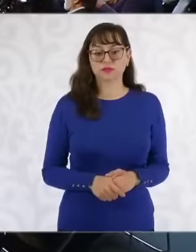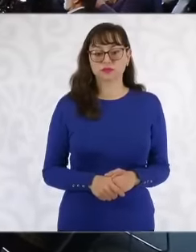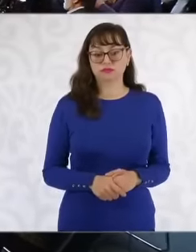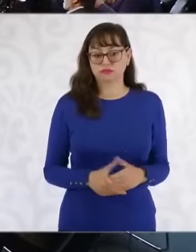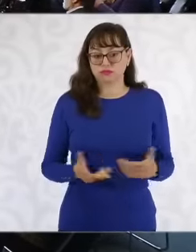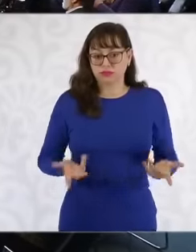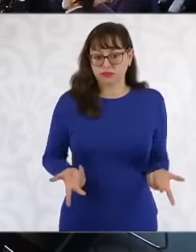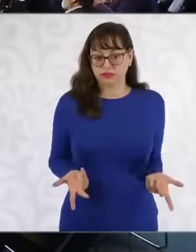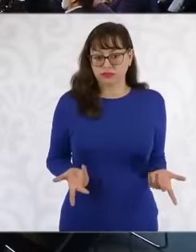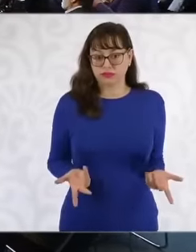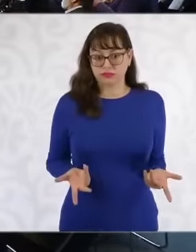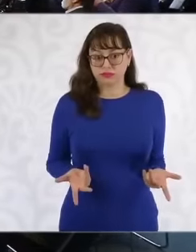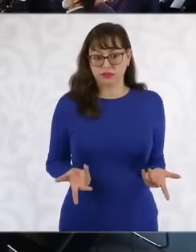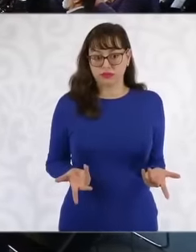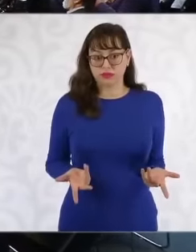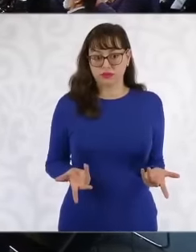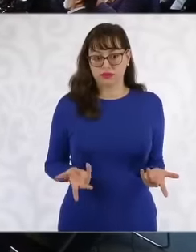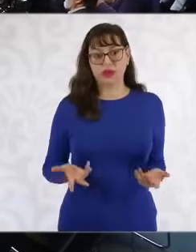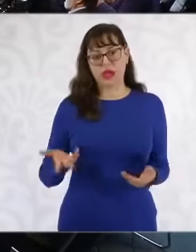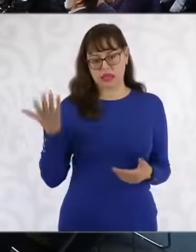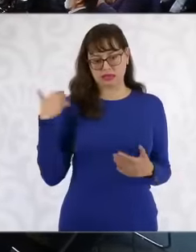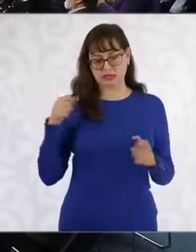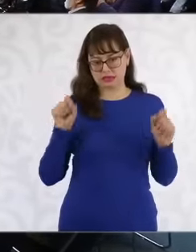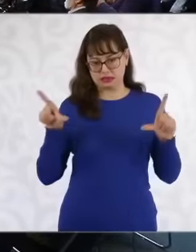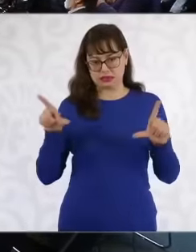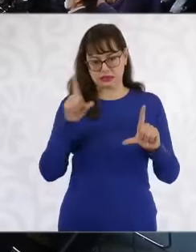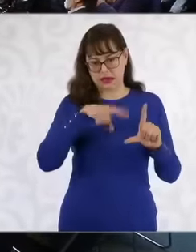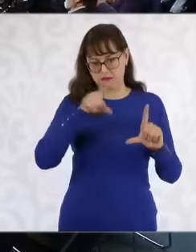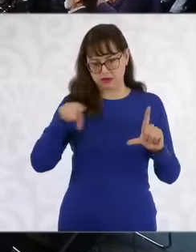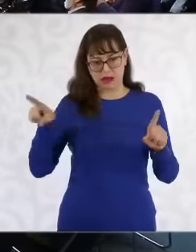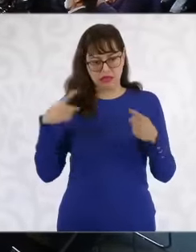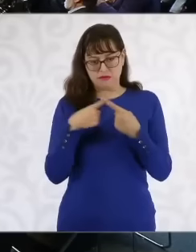the graphs were presented in a different way What would have